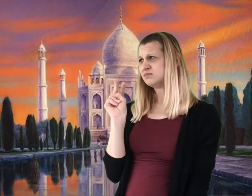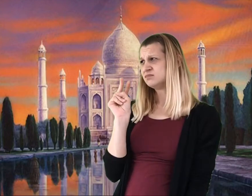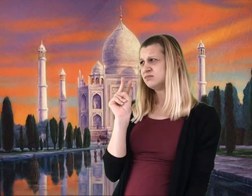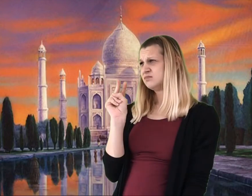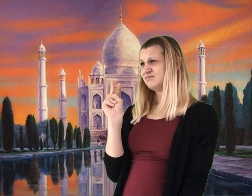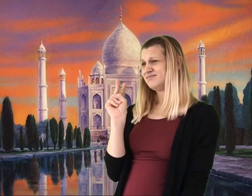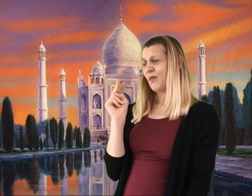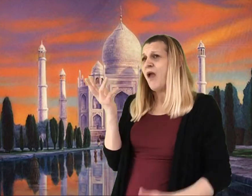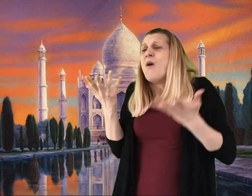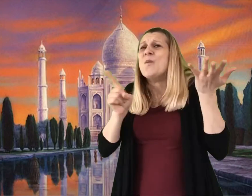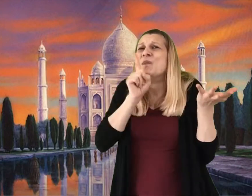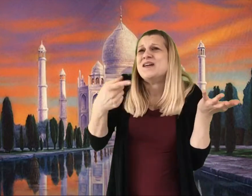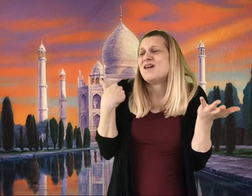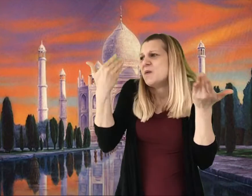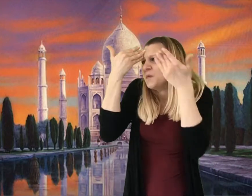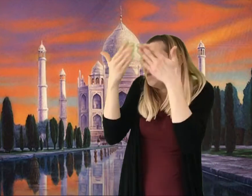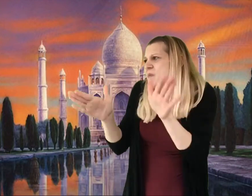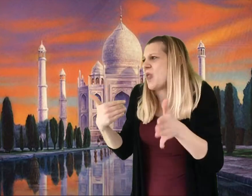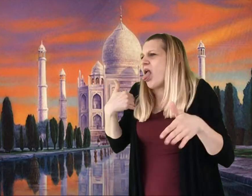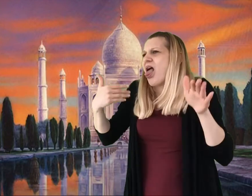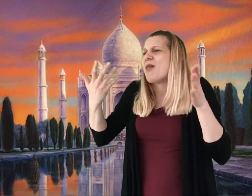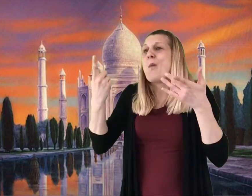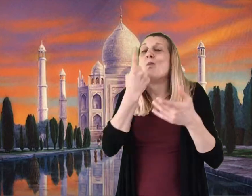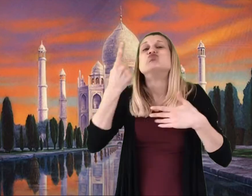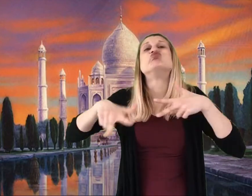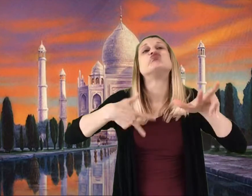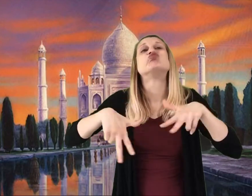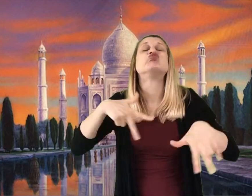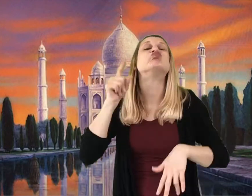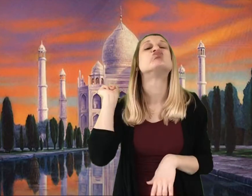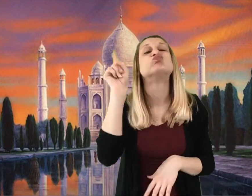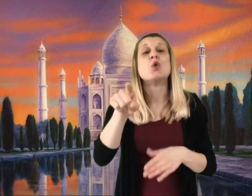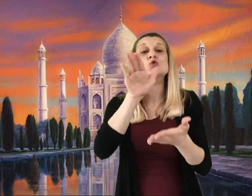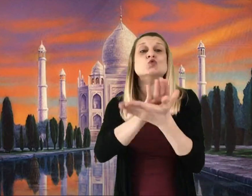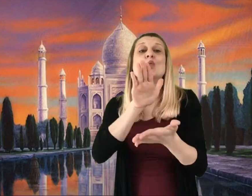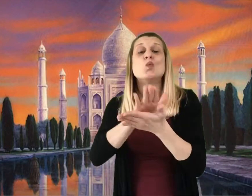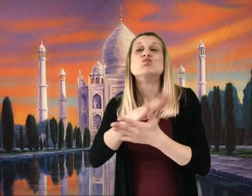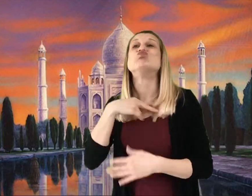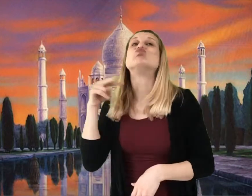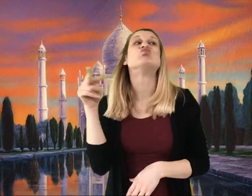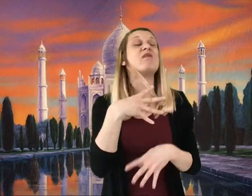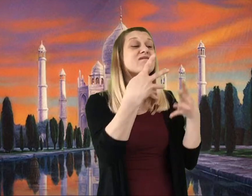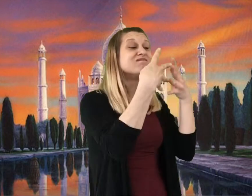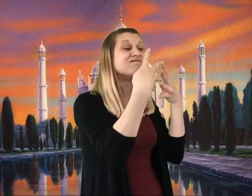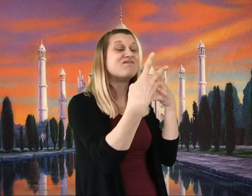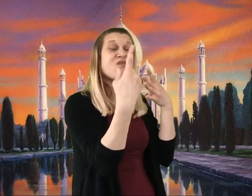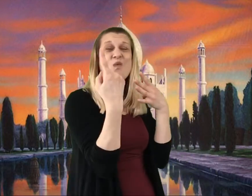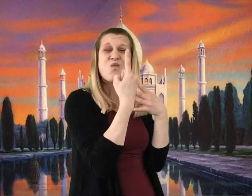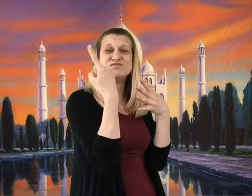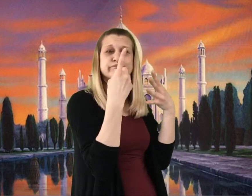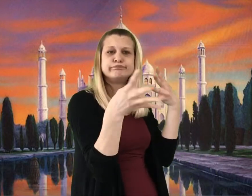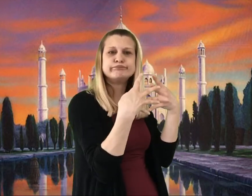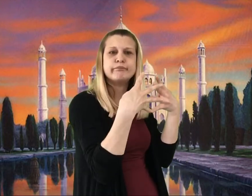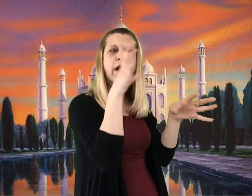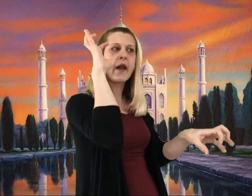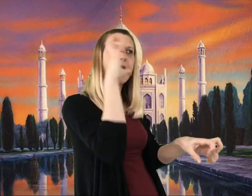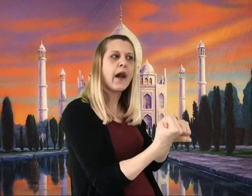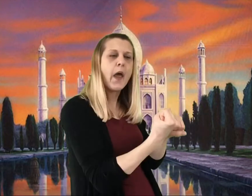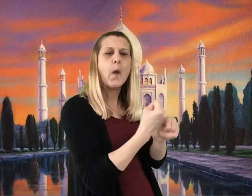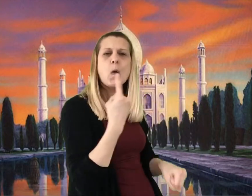"I ... I really don’t know, Grandpa," Charlie stammered. "Whenever I walk past the factory, the gates seem to be closed."